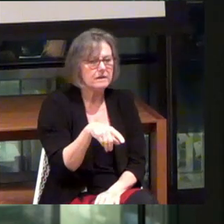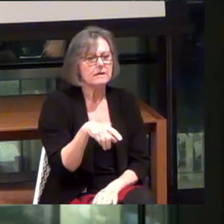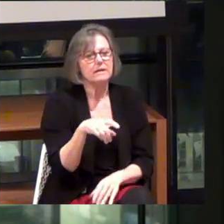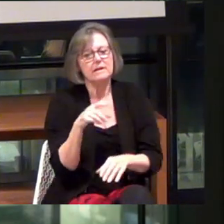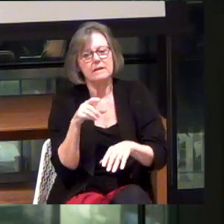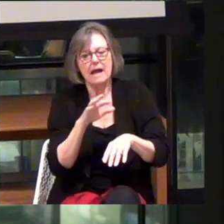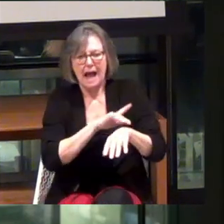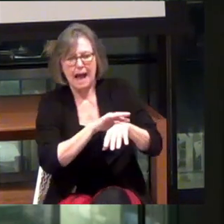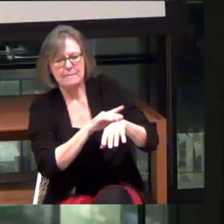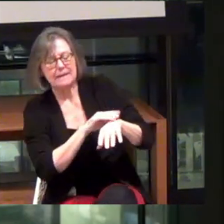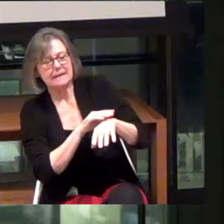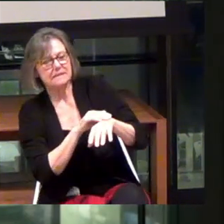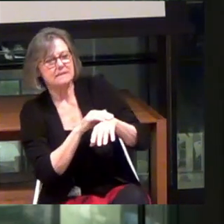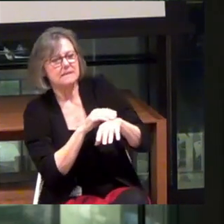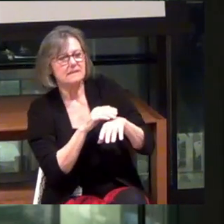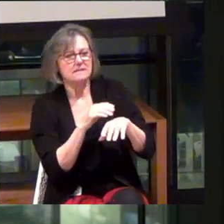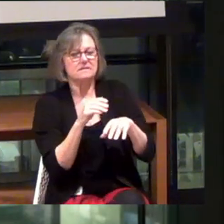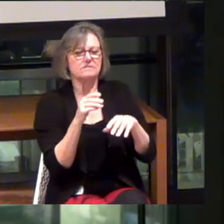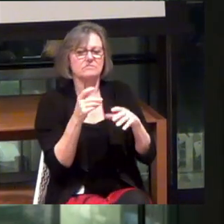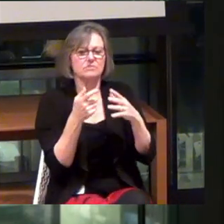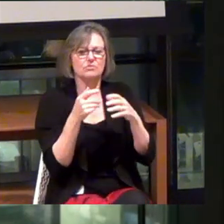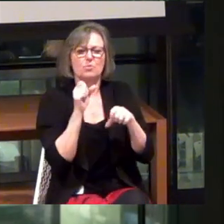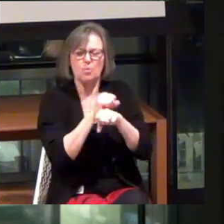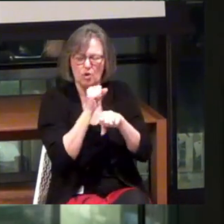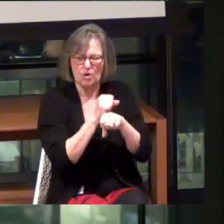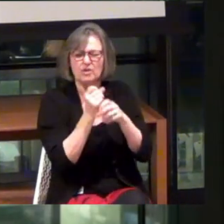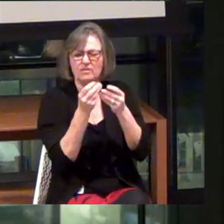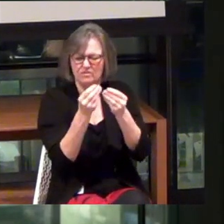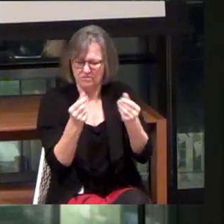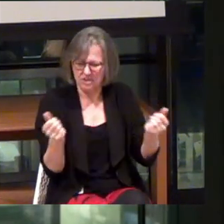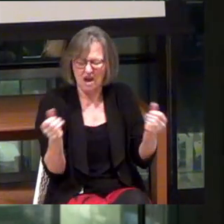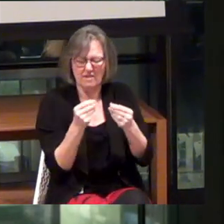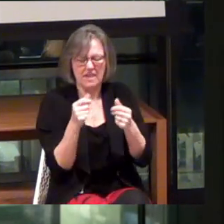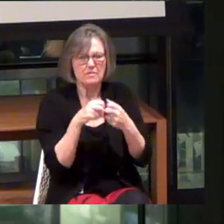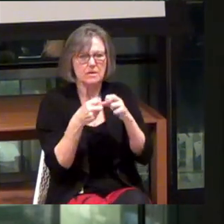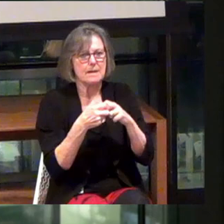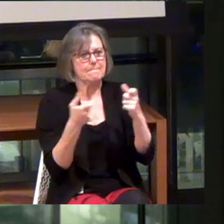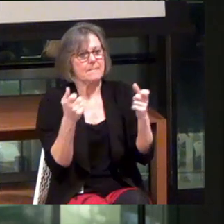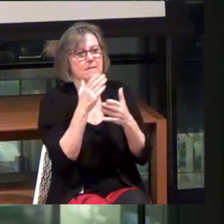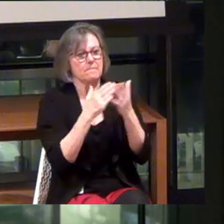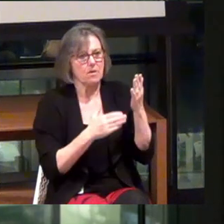The haptics industry is kind of coming together to work these things out. And that's a big part of what we see.